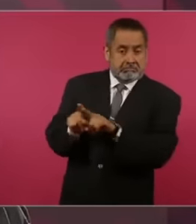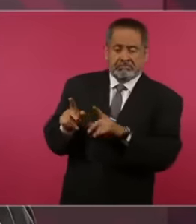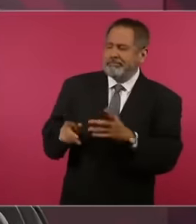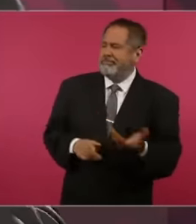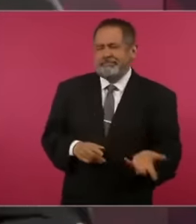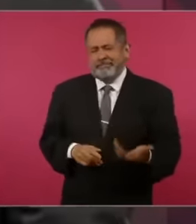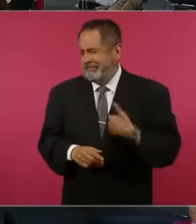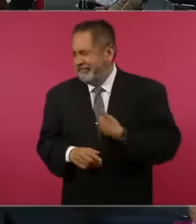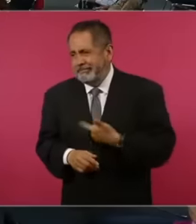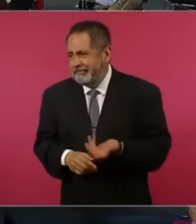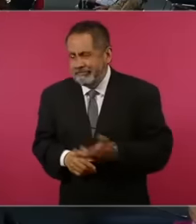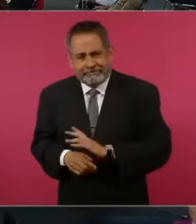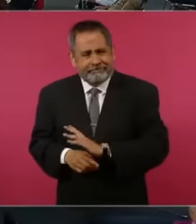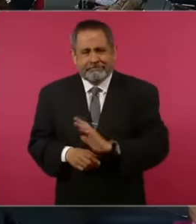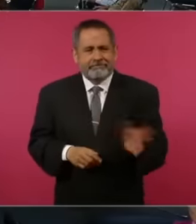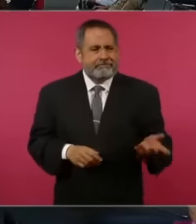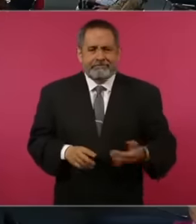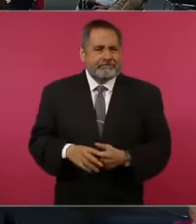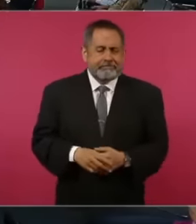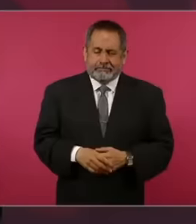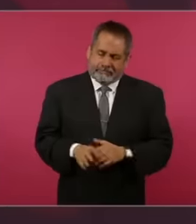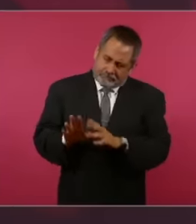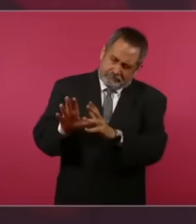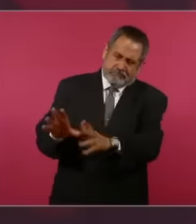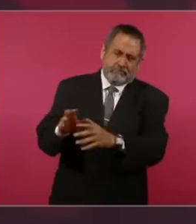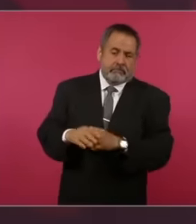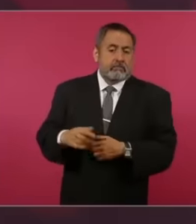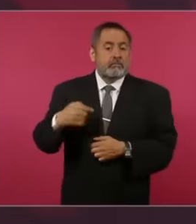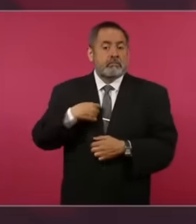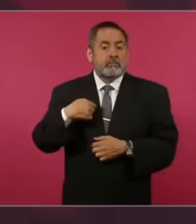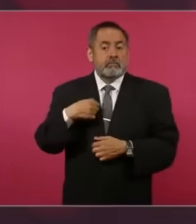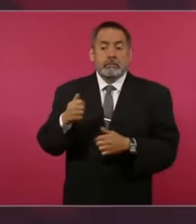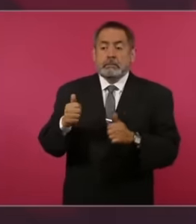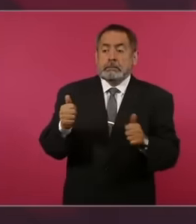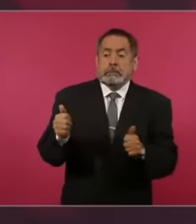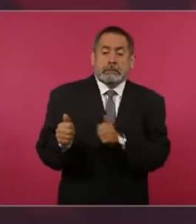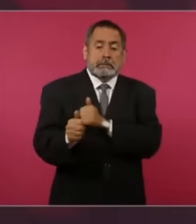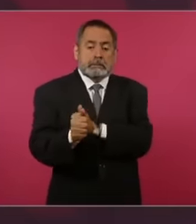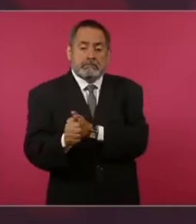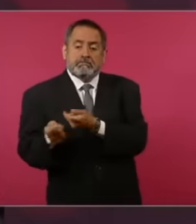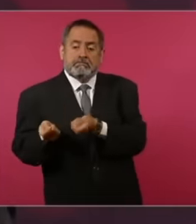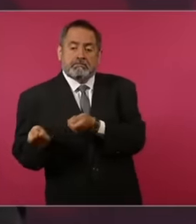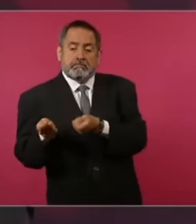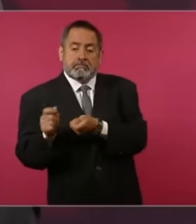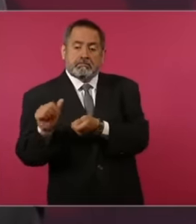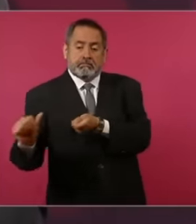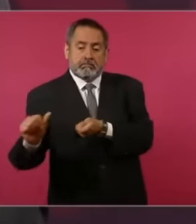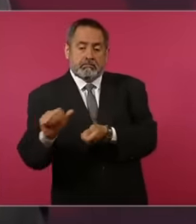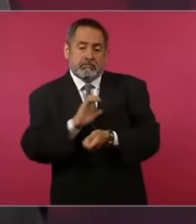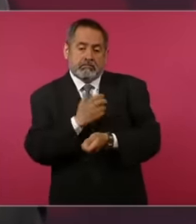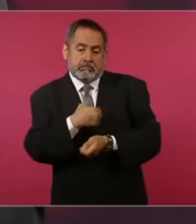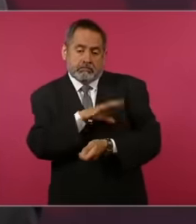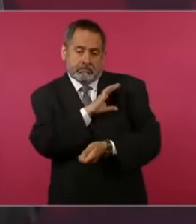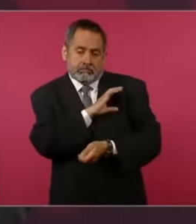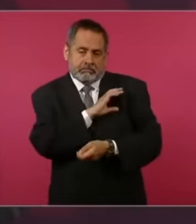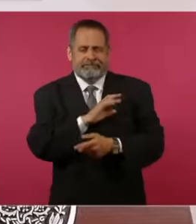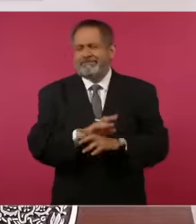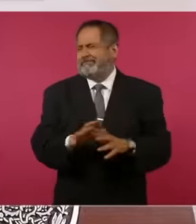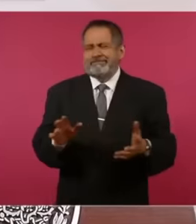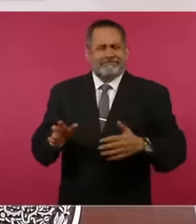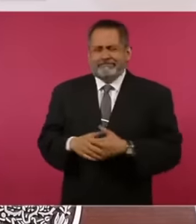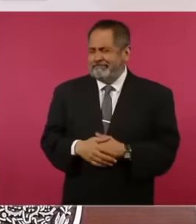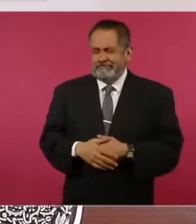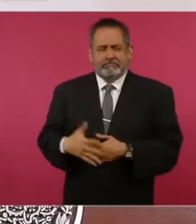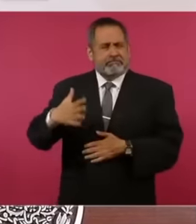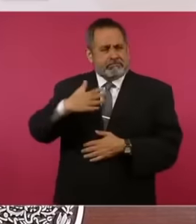I'm going to be behind not that one Only another if I have principles I have ideals just